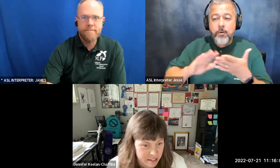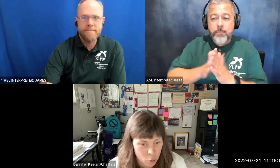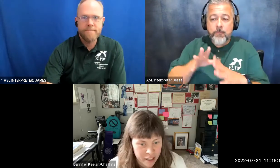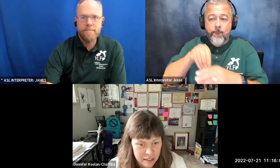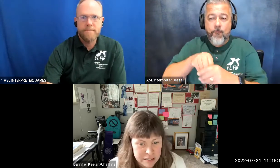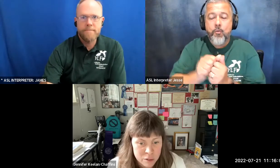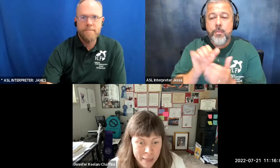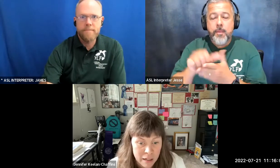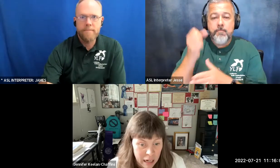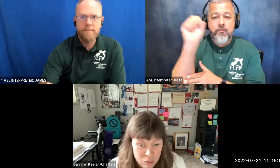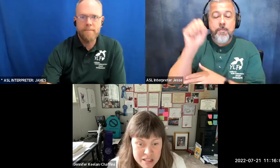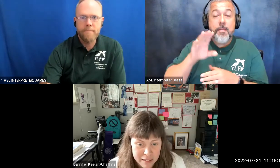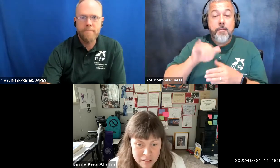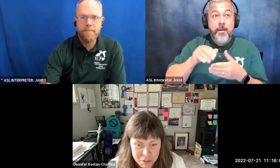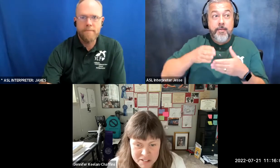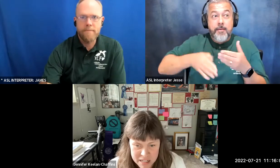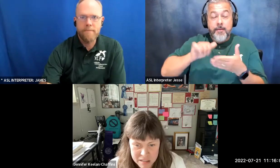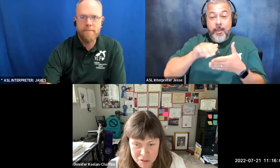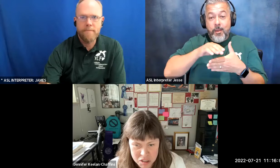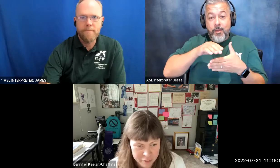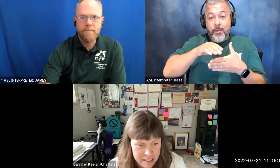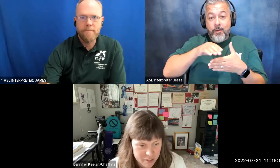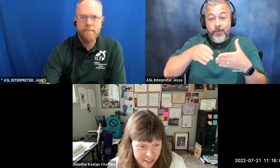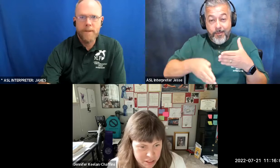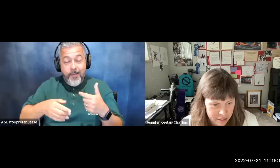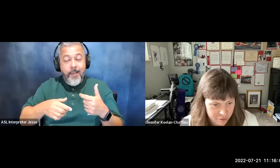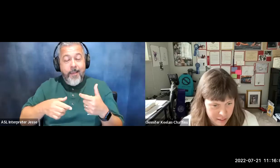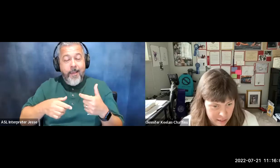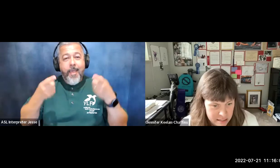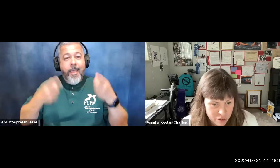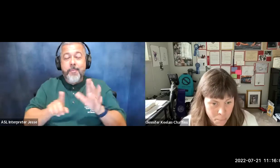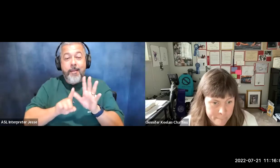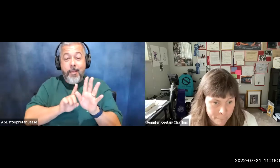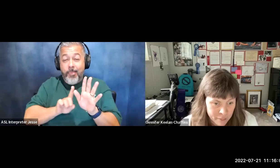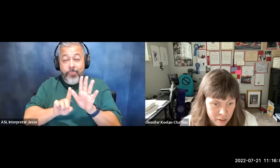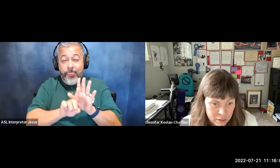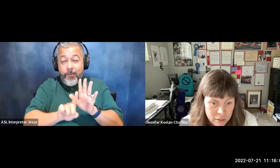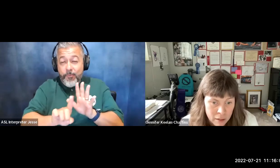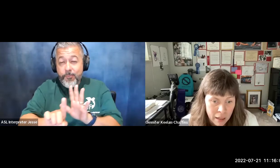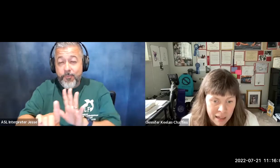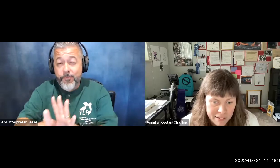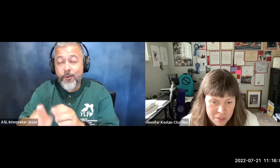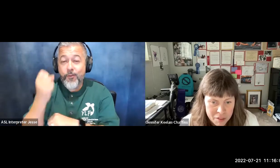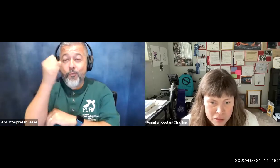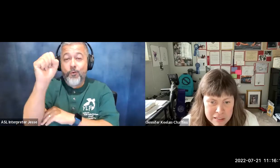of the weekend i was leading the protest through the streets of downtown phoenix and on the third